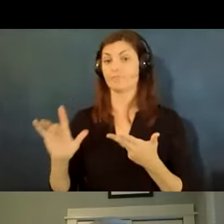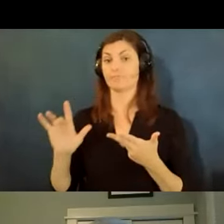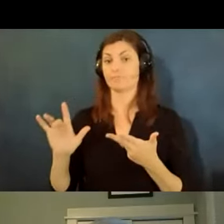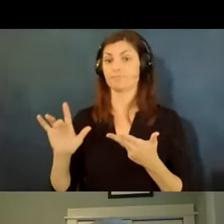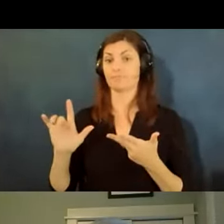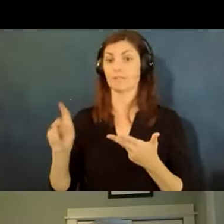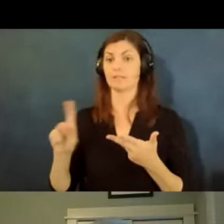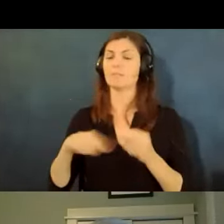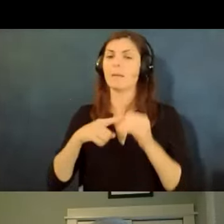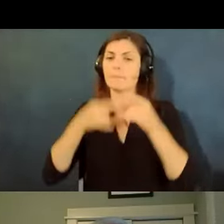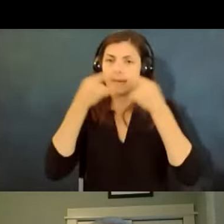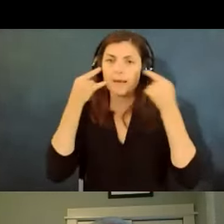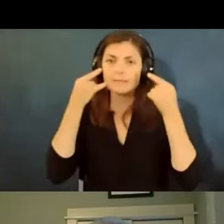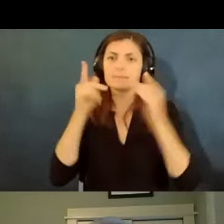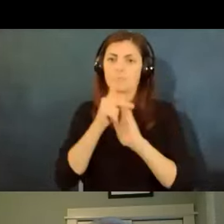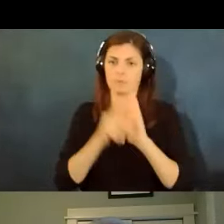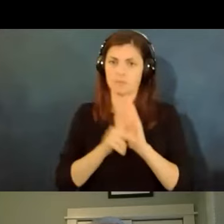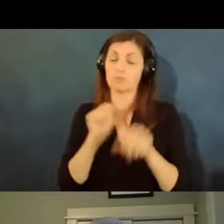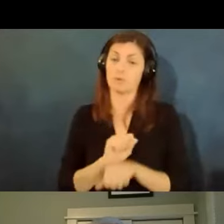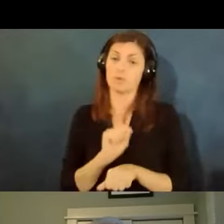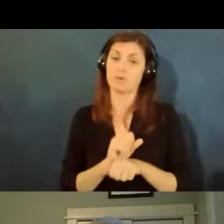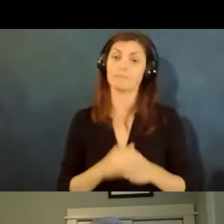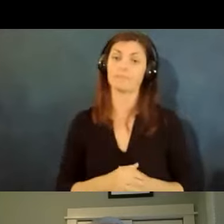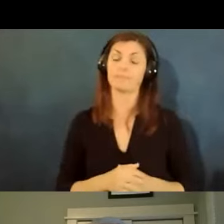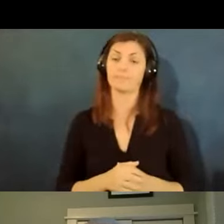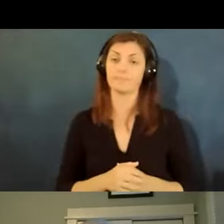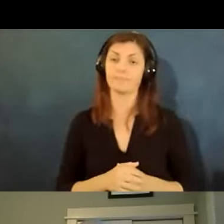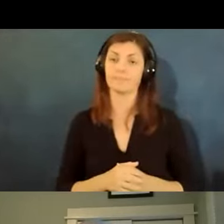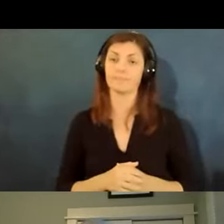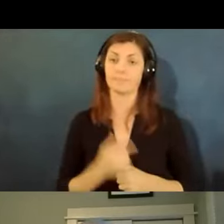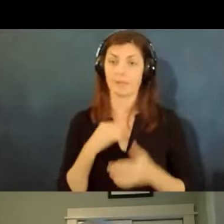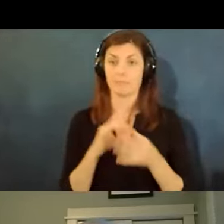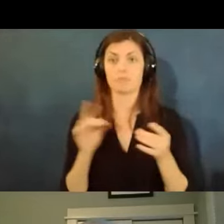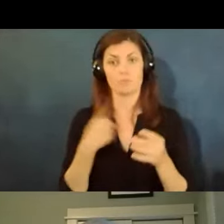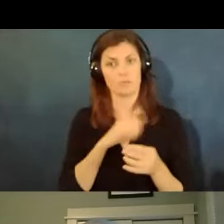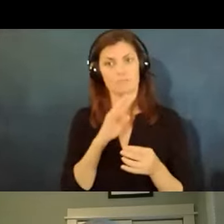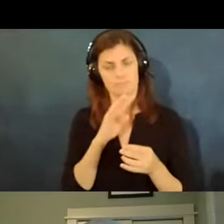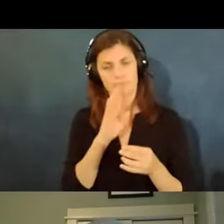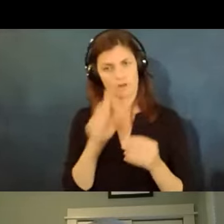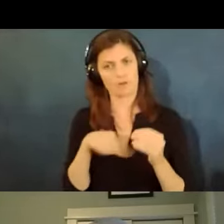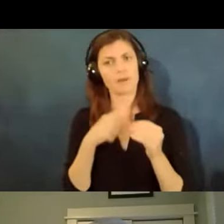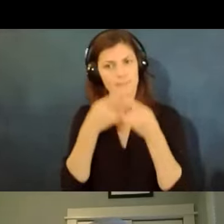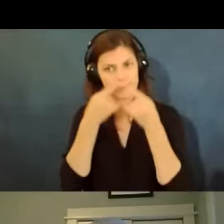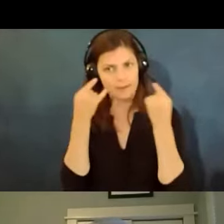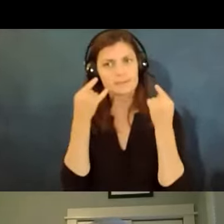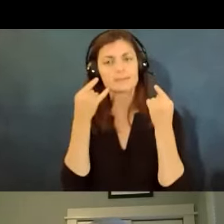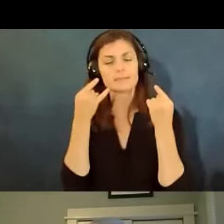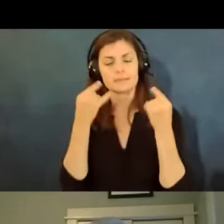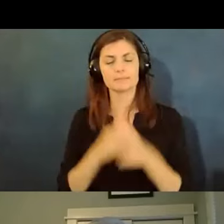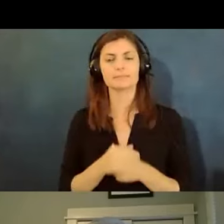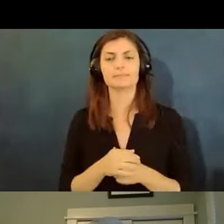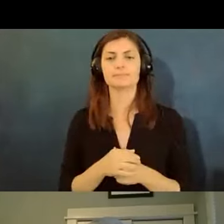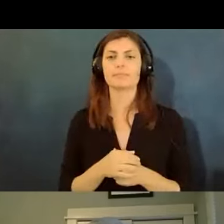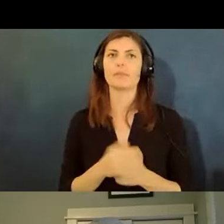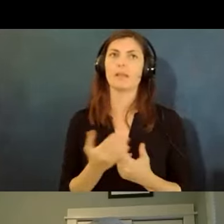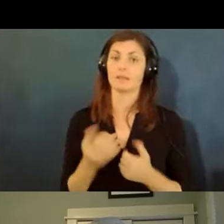policies at work so i mentioned that we talk about mass policies so where it becomes an issue is when